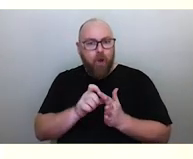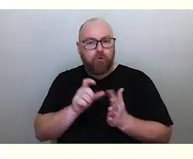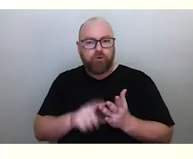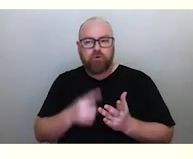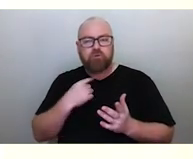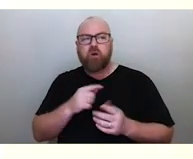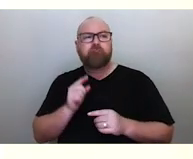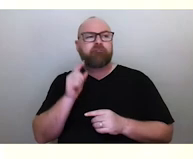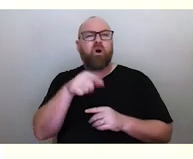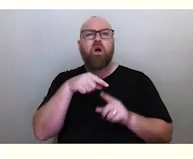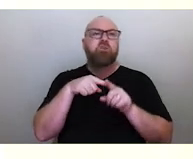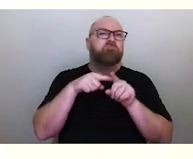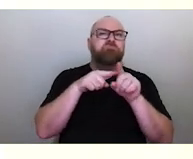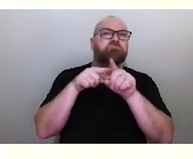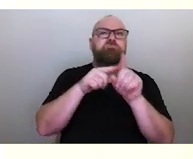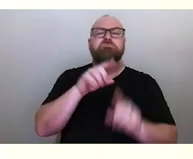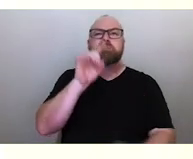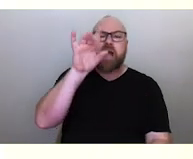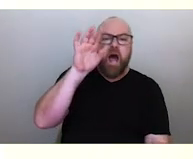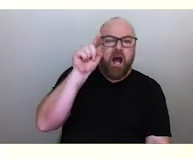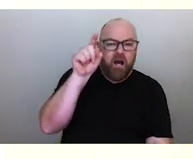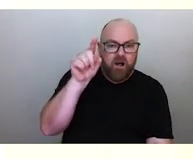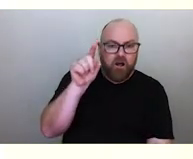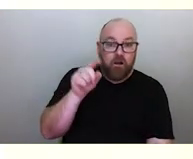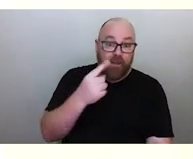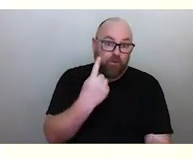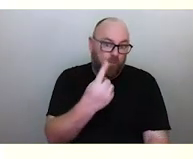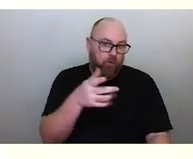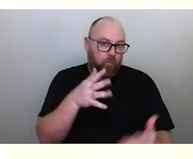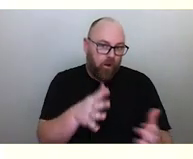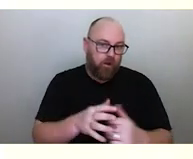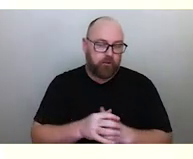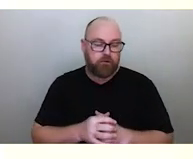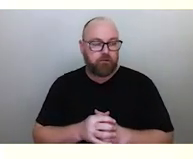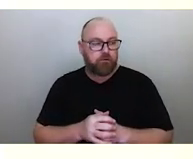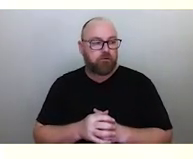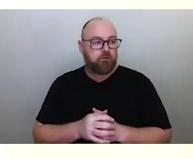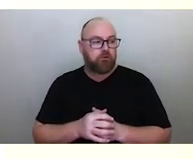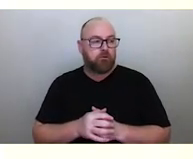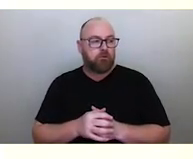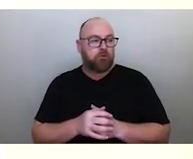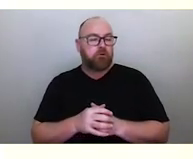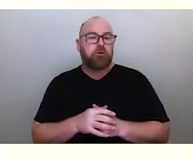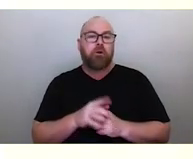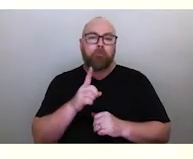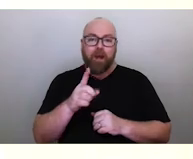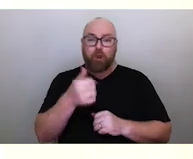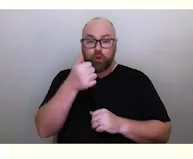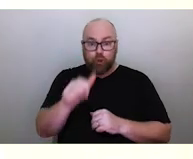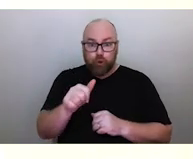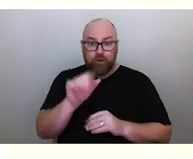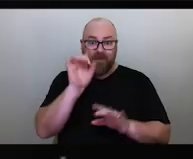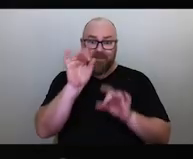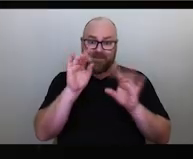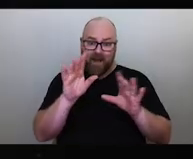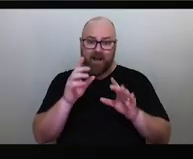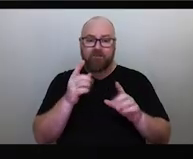and try to follow a star at night necessarily, although that also was done. But in this case, you use the stars as waypoints